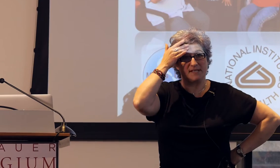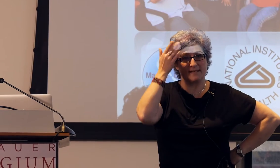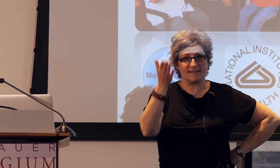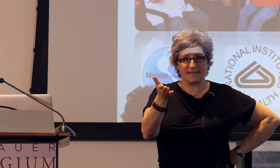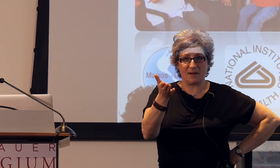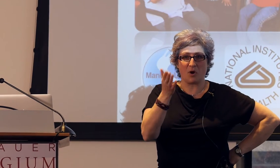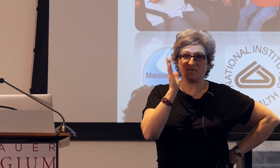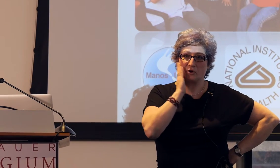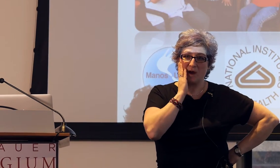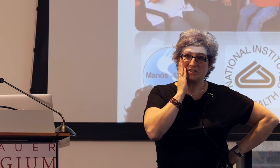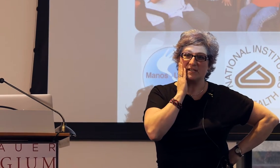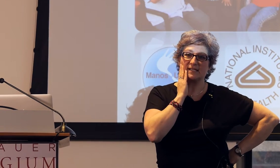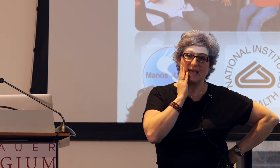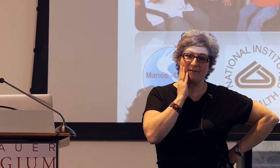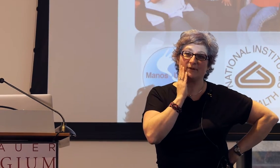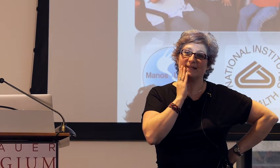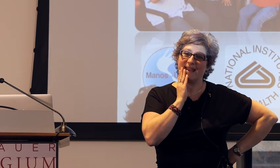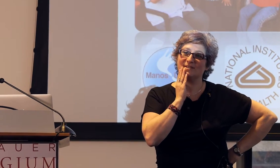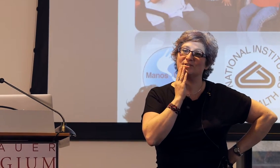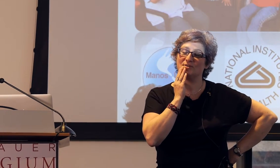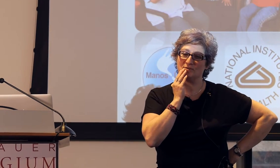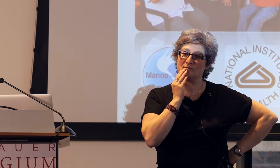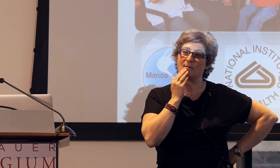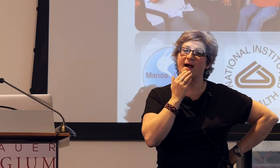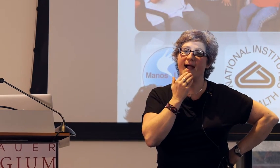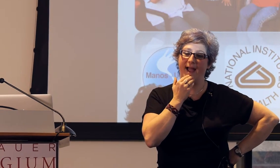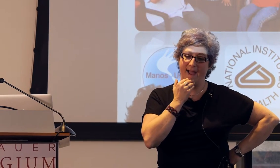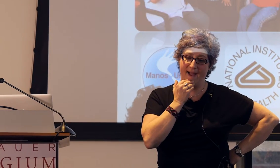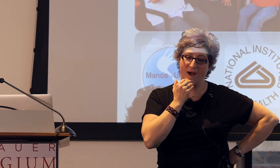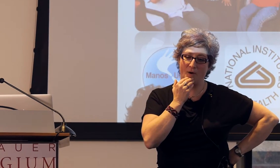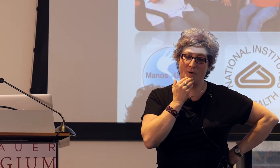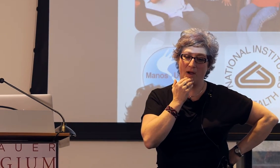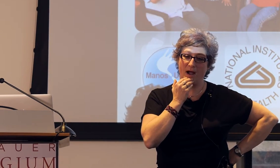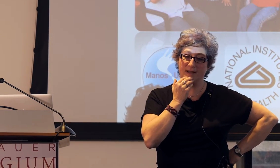but to get to the second part of your question, does that relate to other aspects